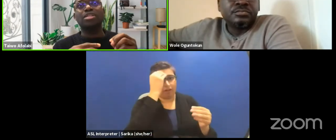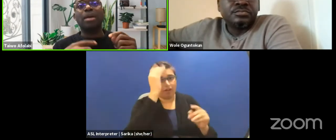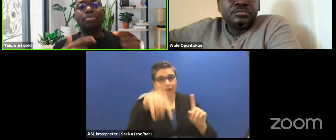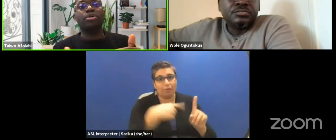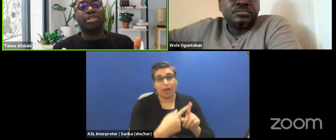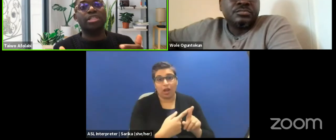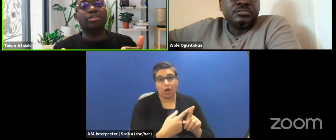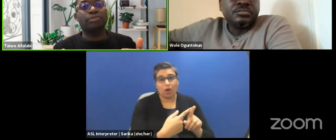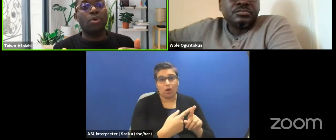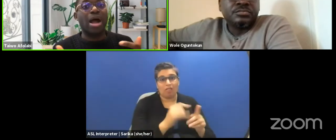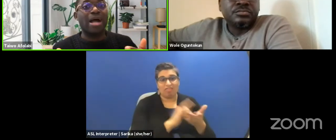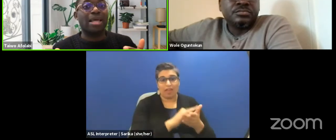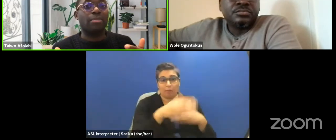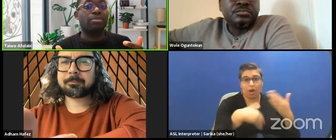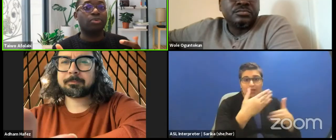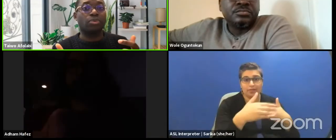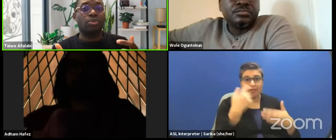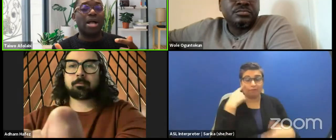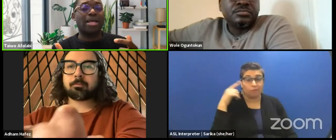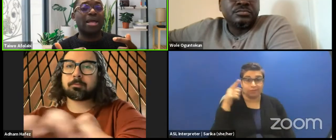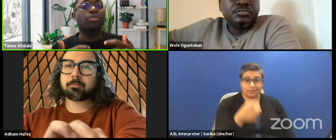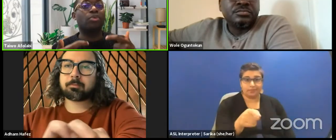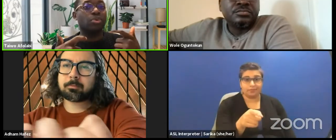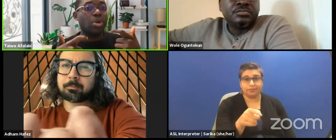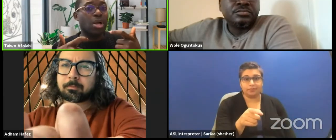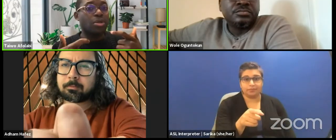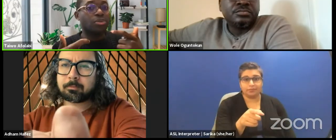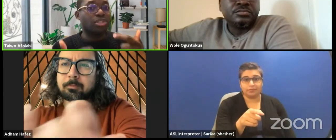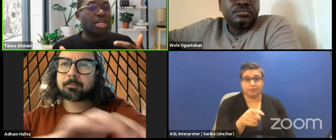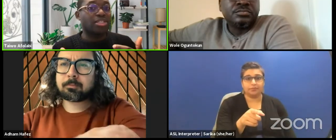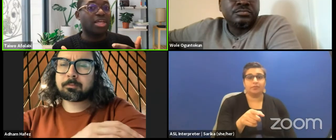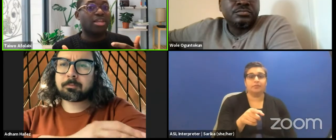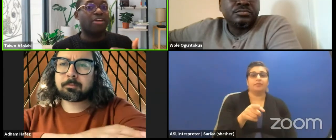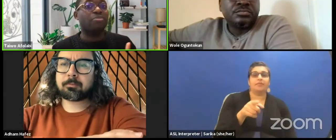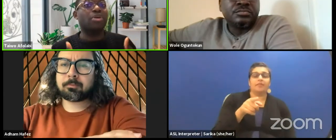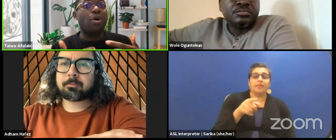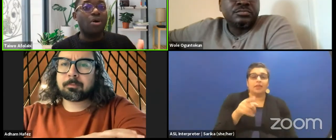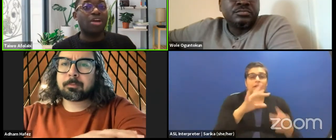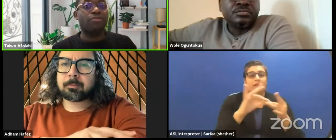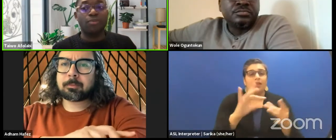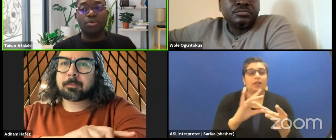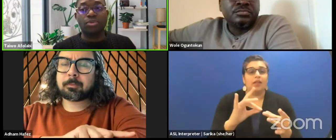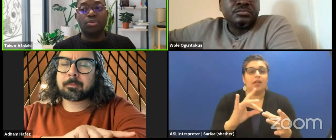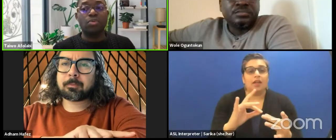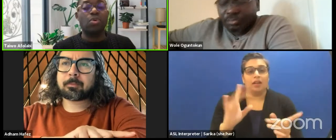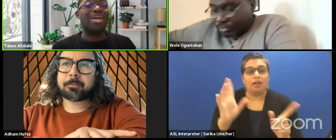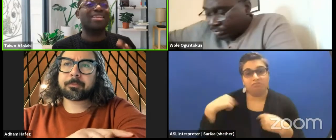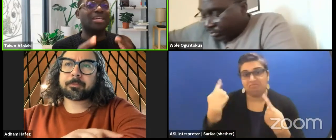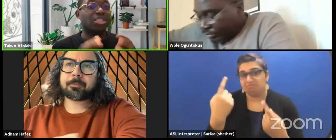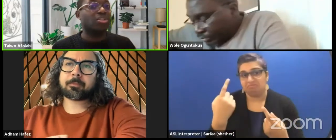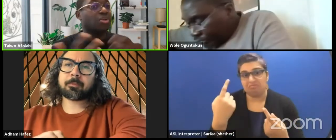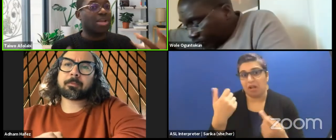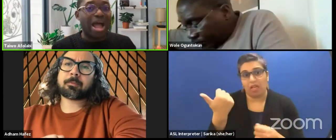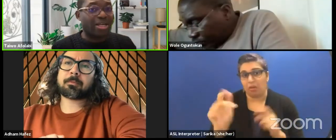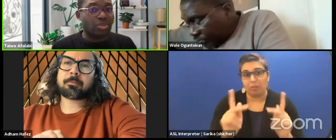that process for Adham, who says there have been other folks, who are necessarily not actors